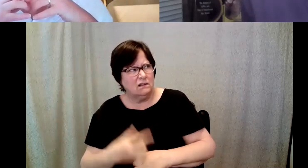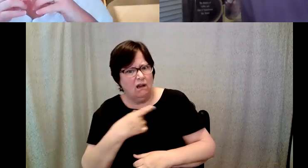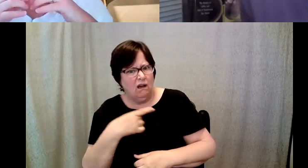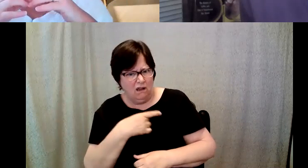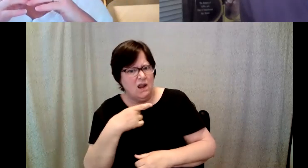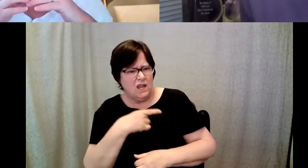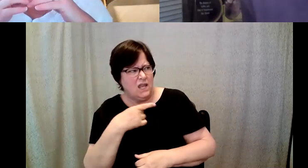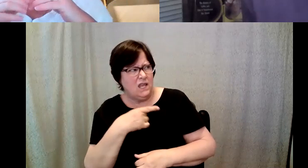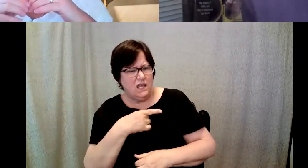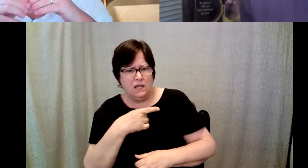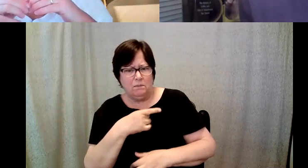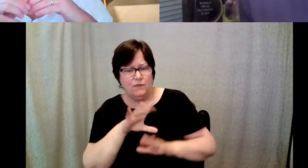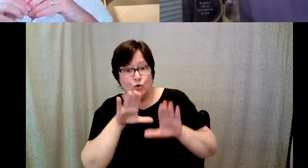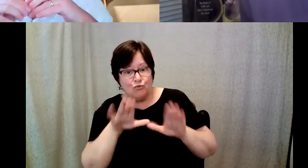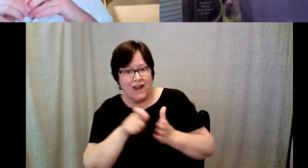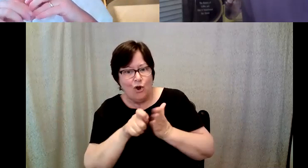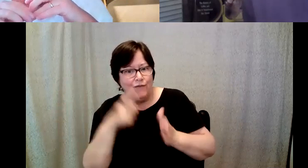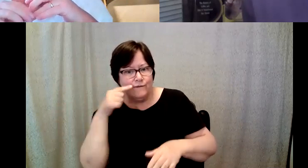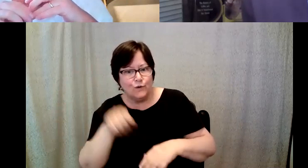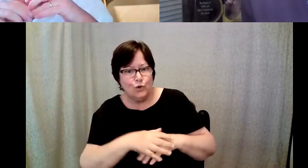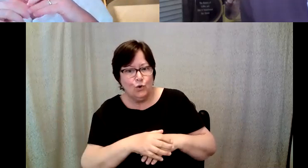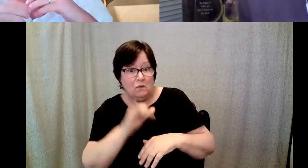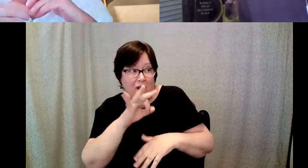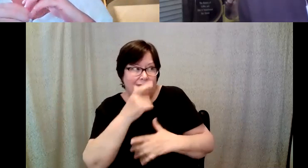D. Major Cohen: be a great author, for you, if he was interested in writing the book,